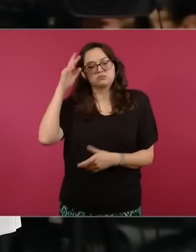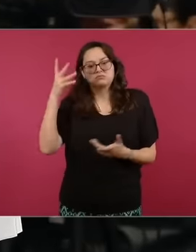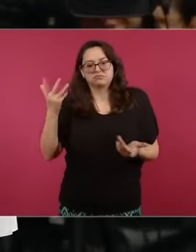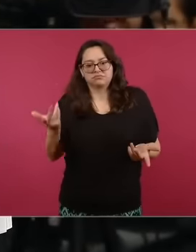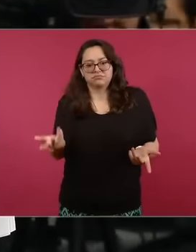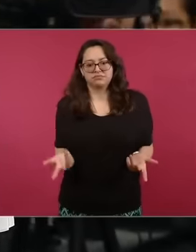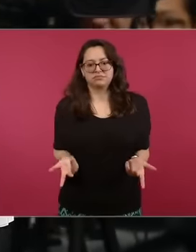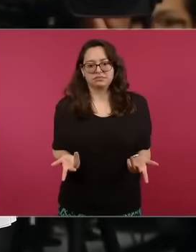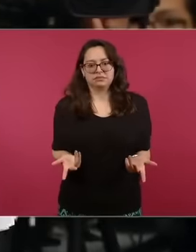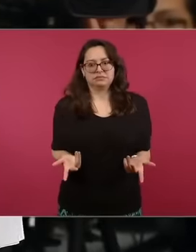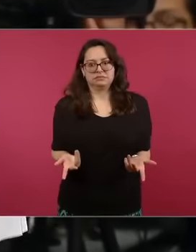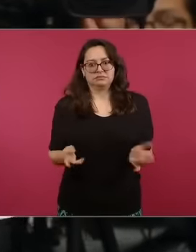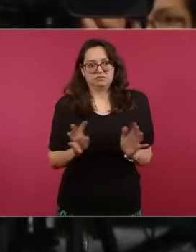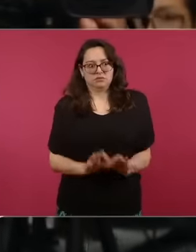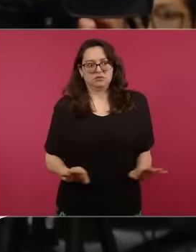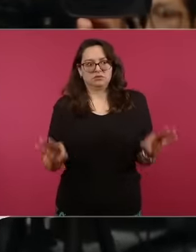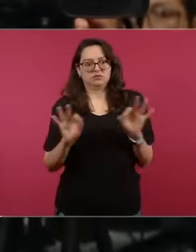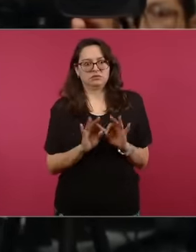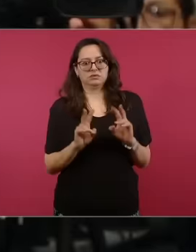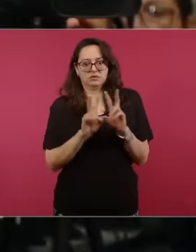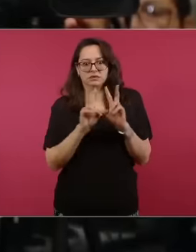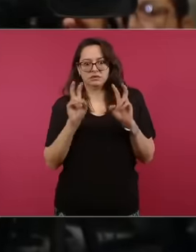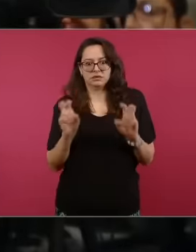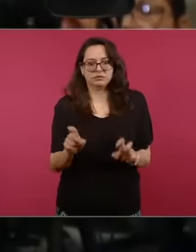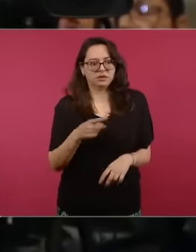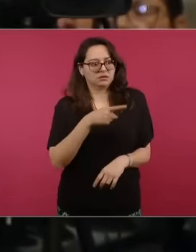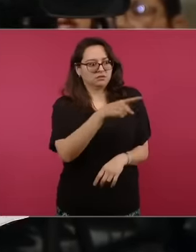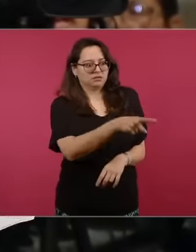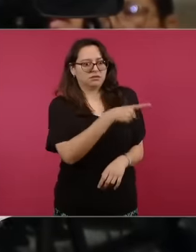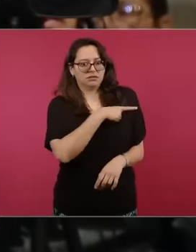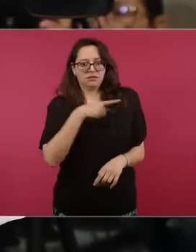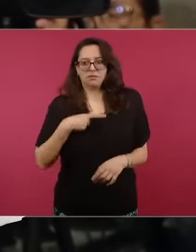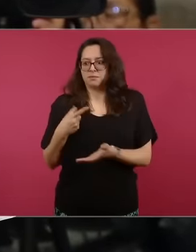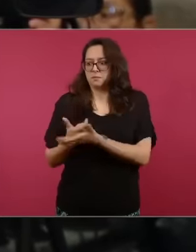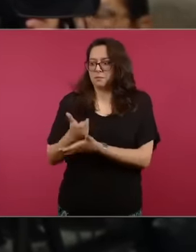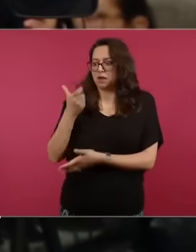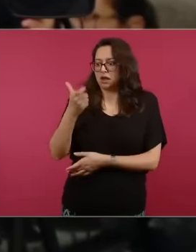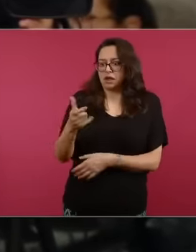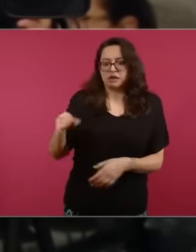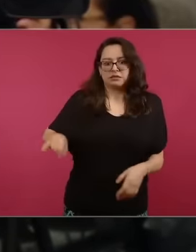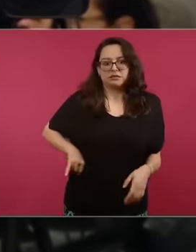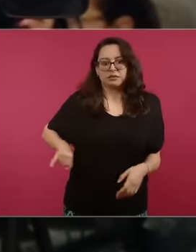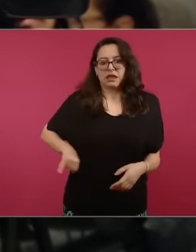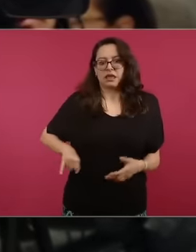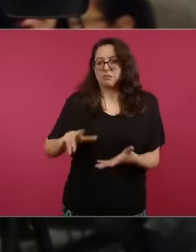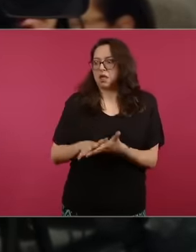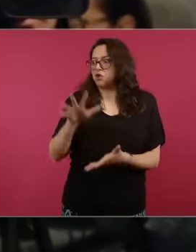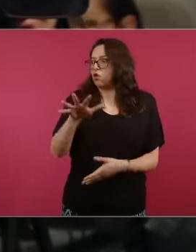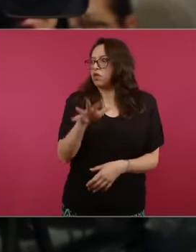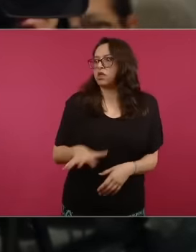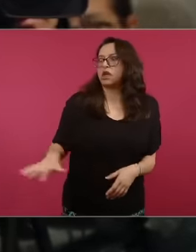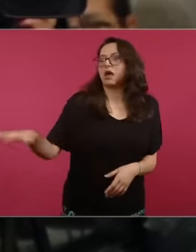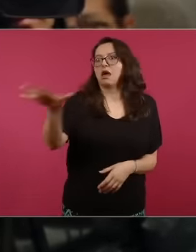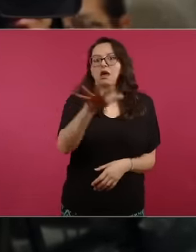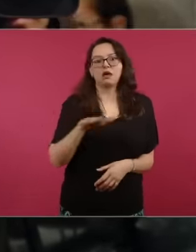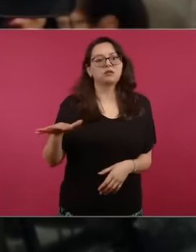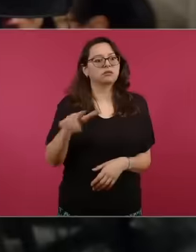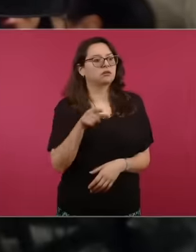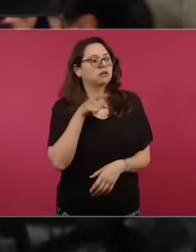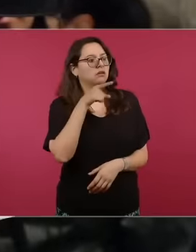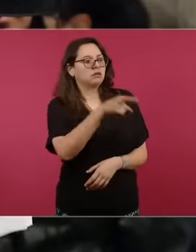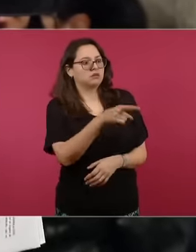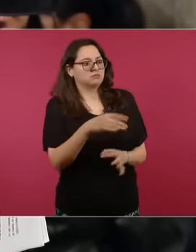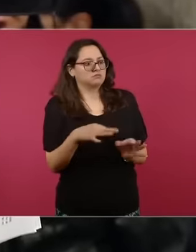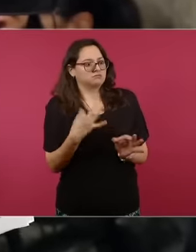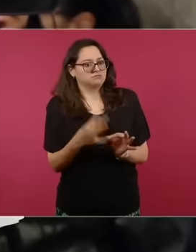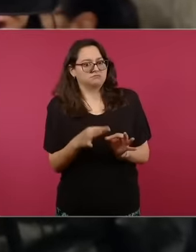public interest because it involves not only the lack of compliance with tax obligations